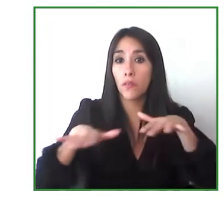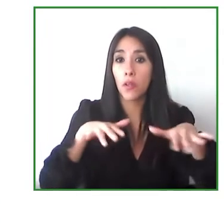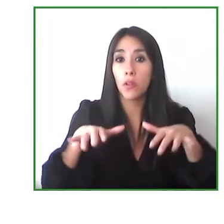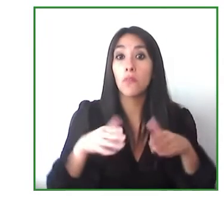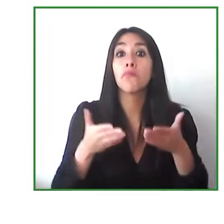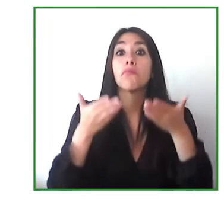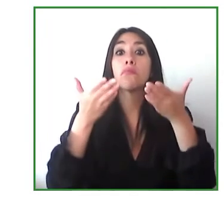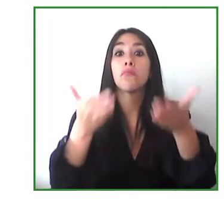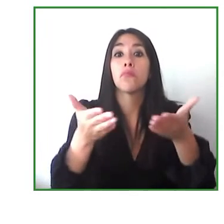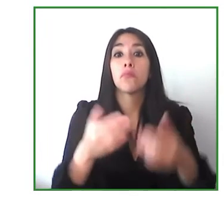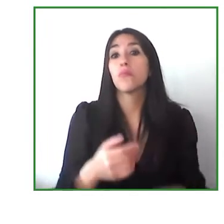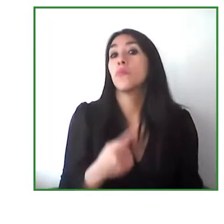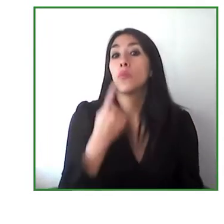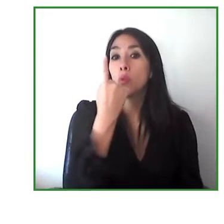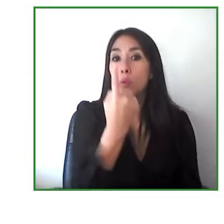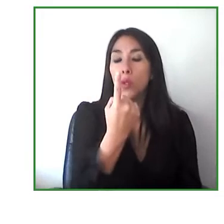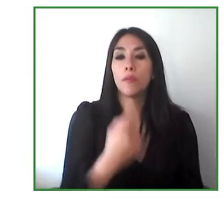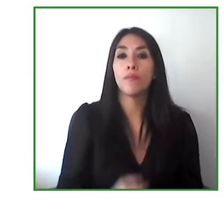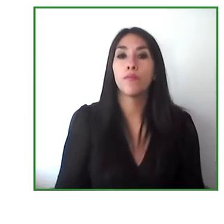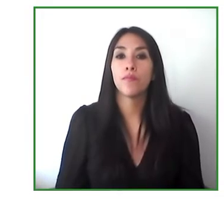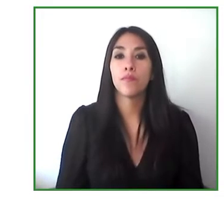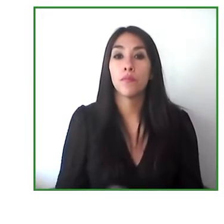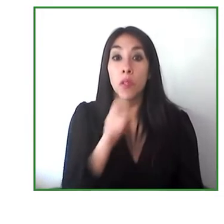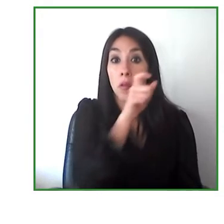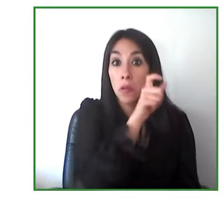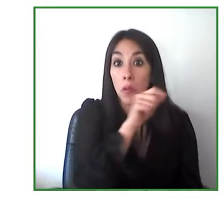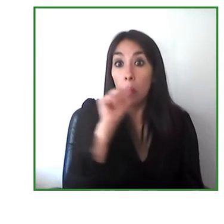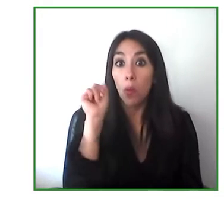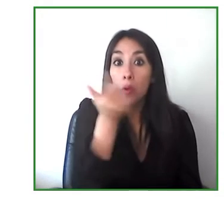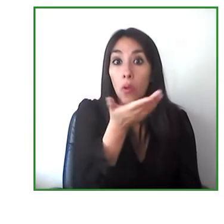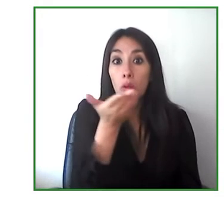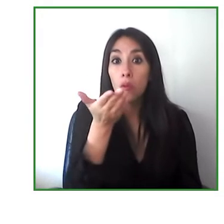providing a service that is for the common good i think it's something that we